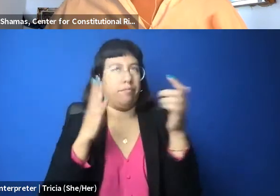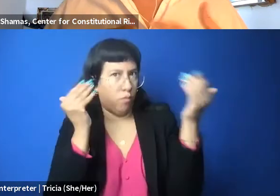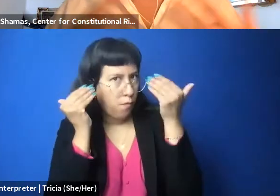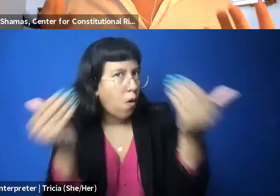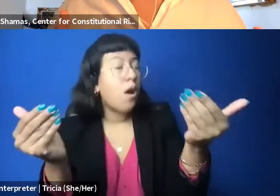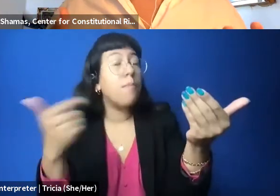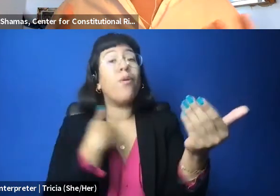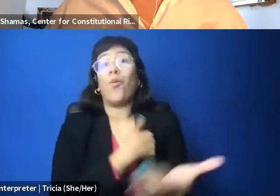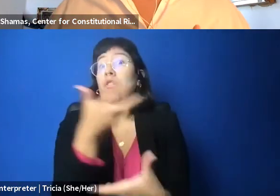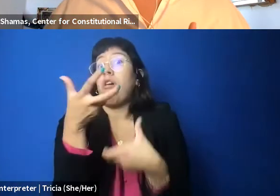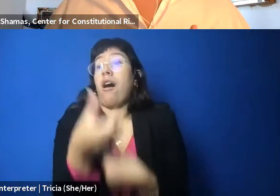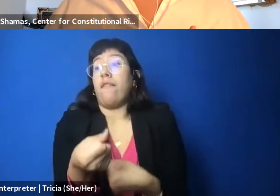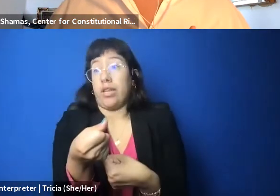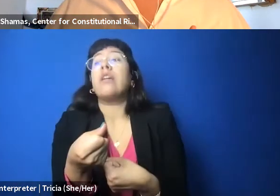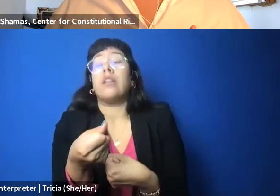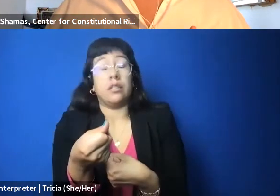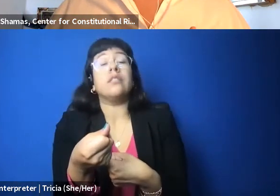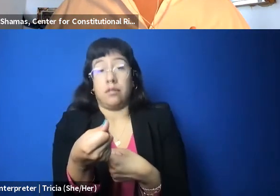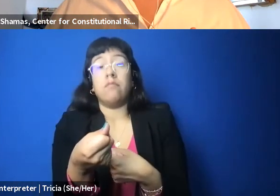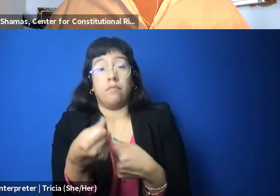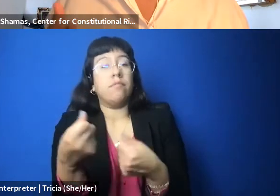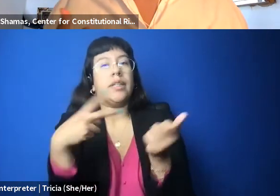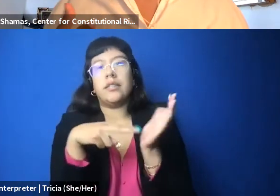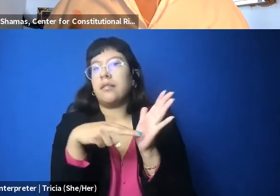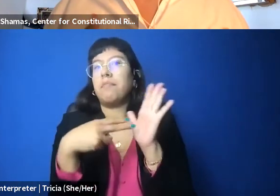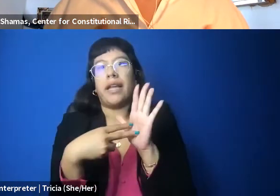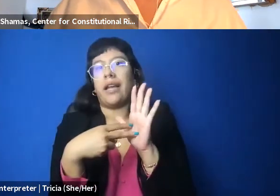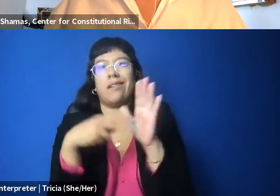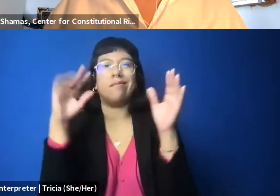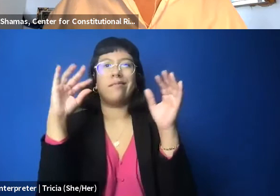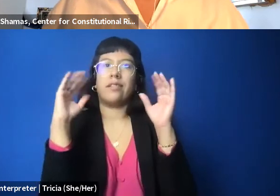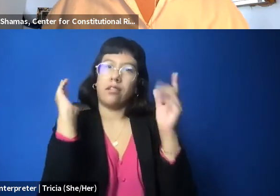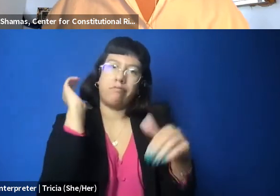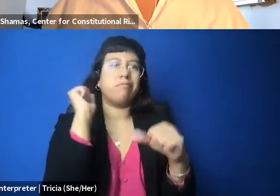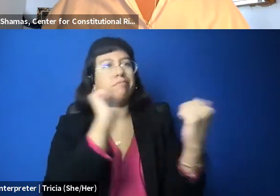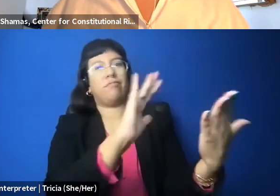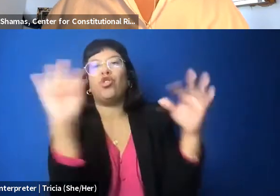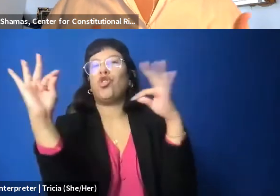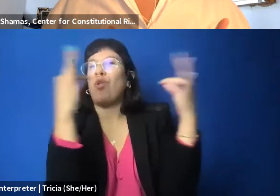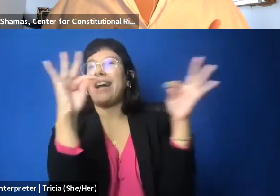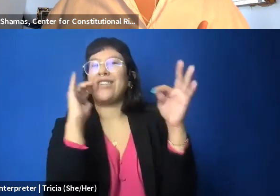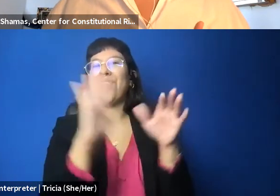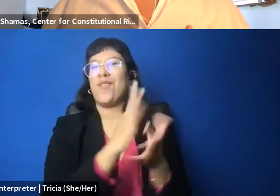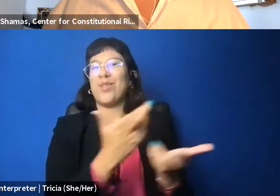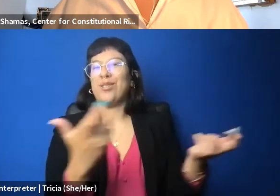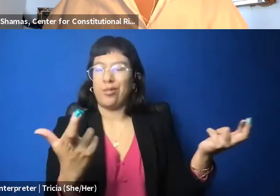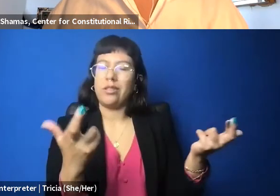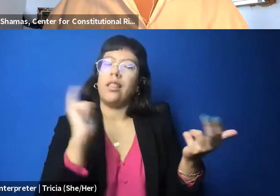from the distraction and the resources, and that's really kind of the point of these laws